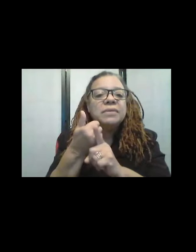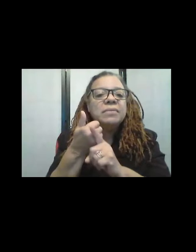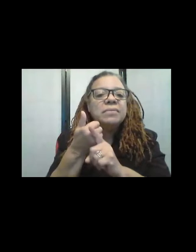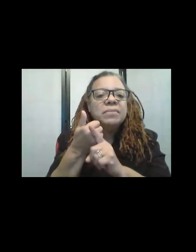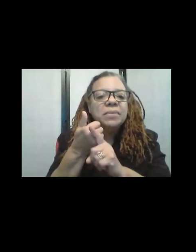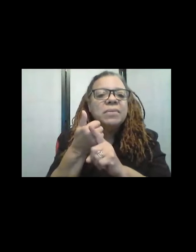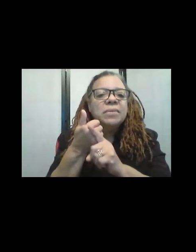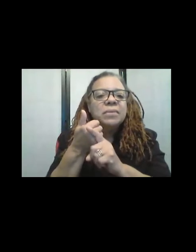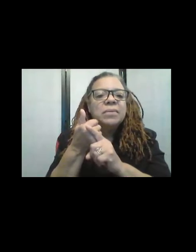actually thicker. Yeah.